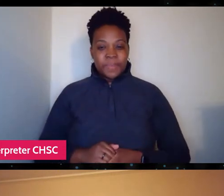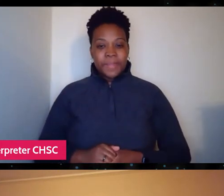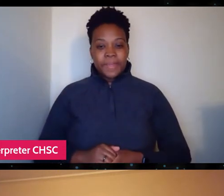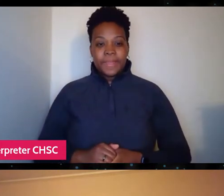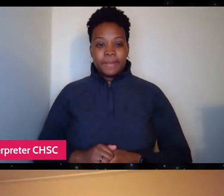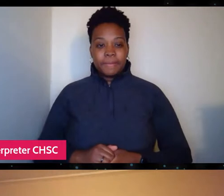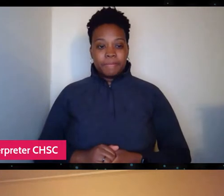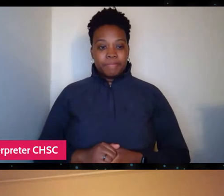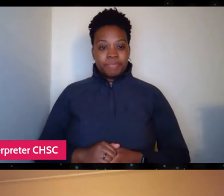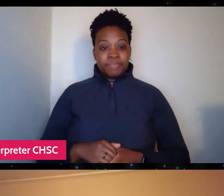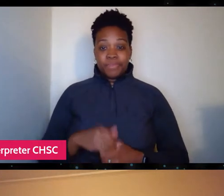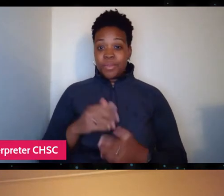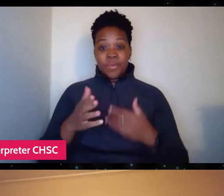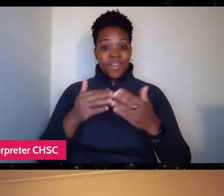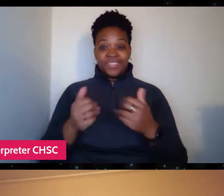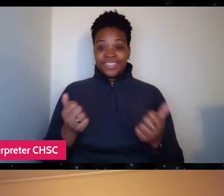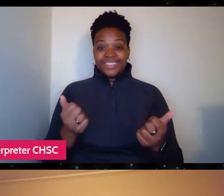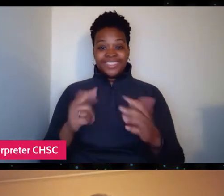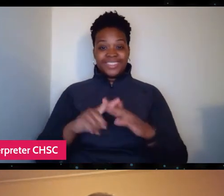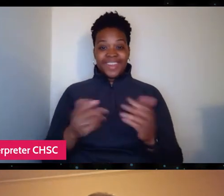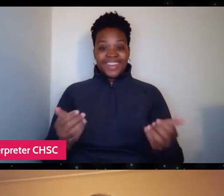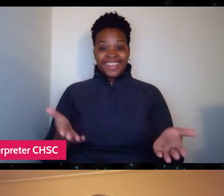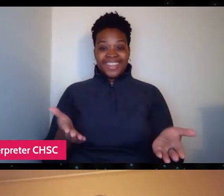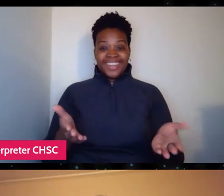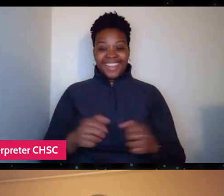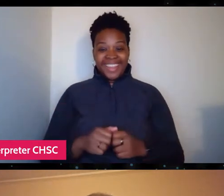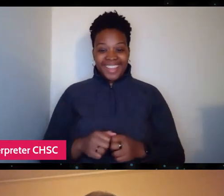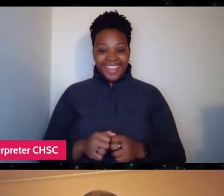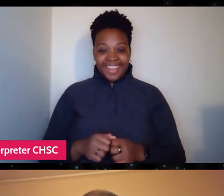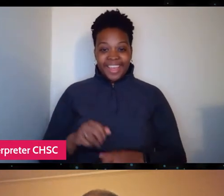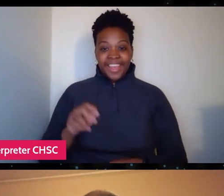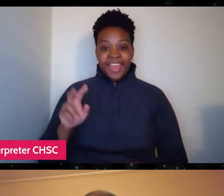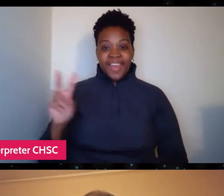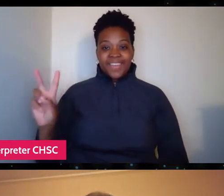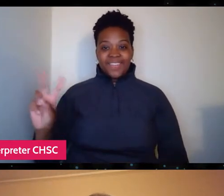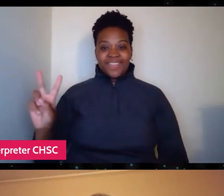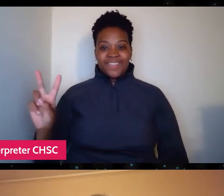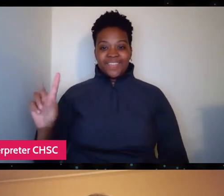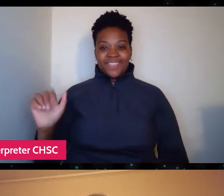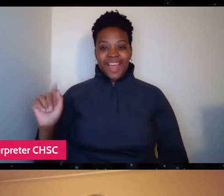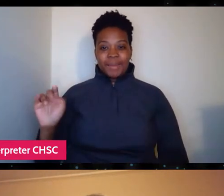So everyone's stack. Maybe you should start by the handover.